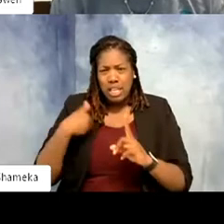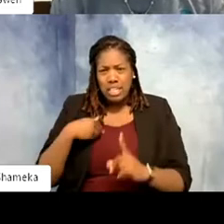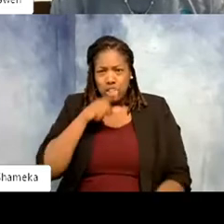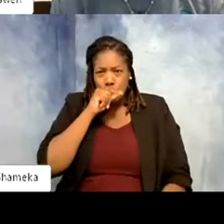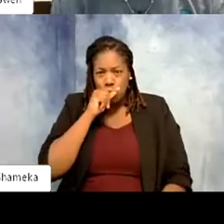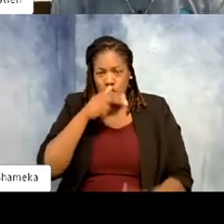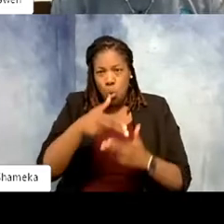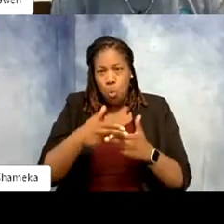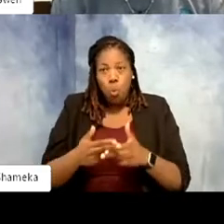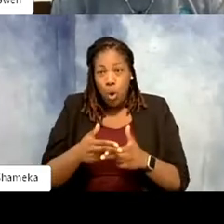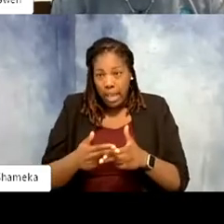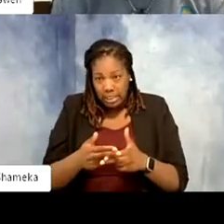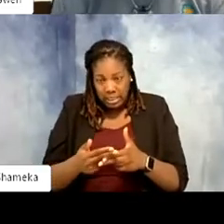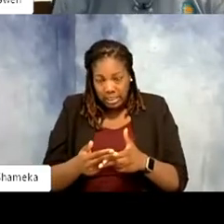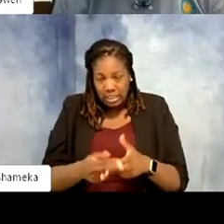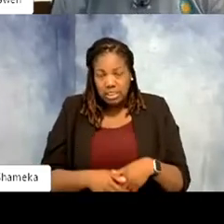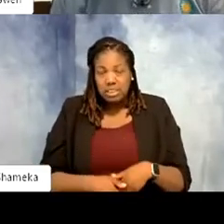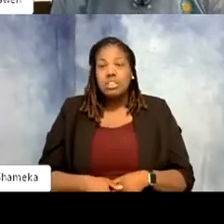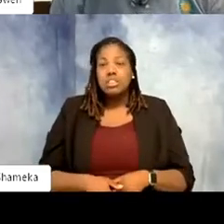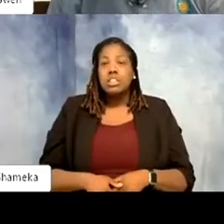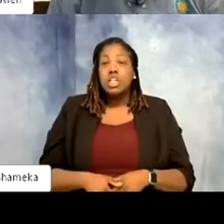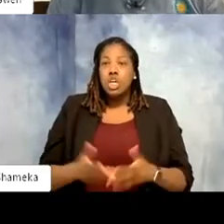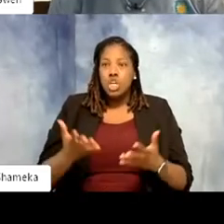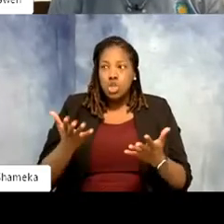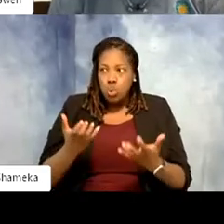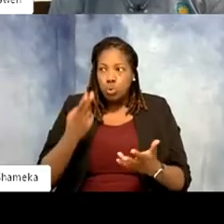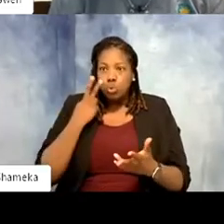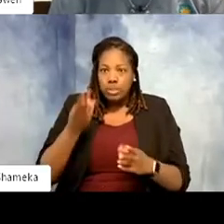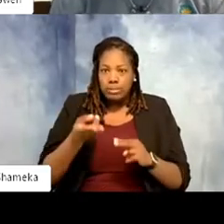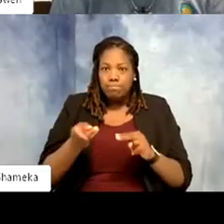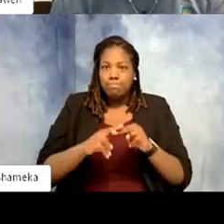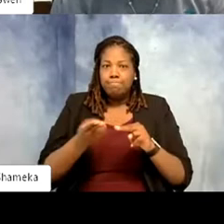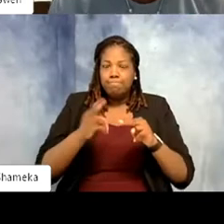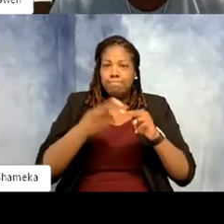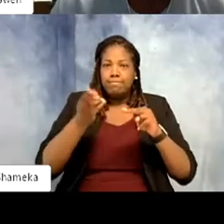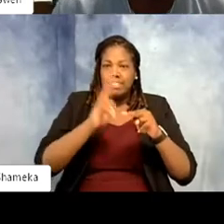You like to see a weight gain going up. So since that animal can't come to me and say hey Gwen I'm not